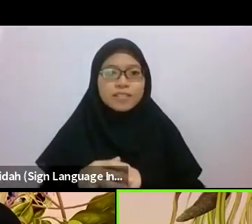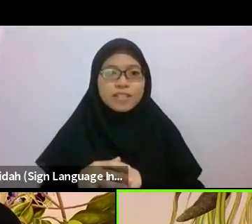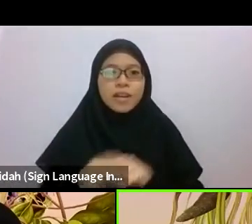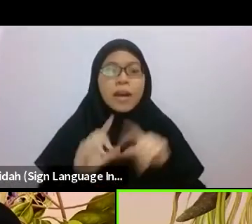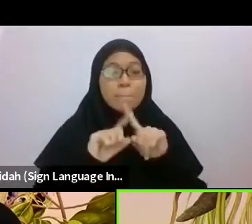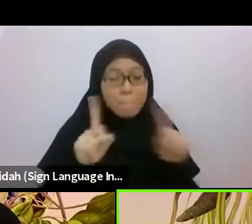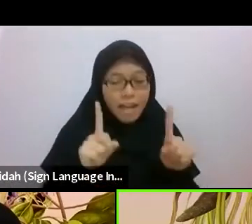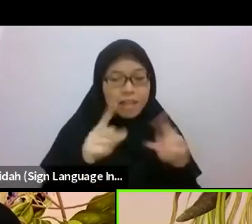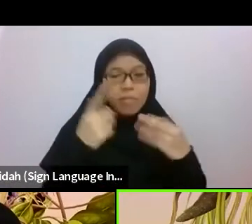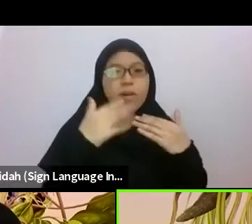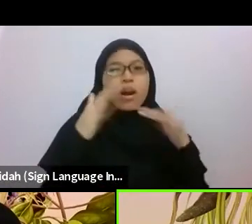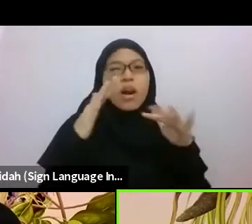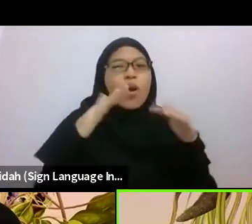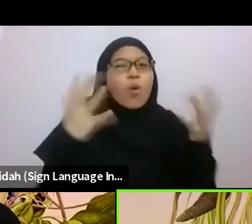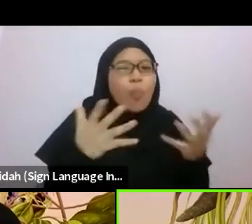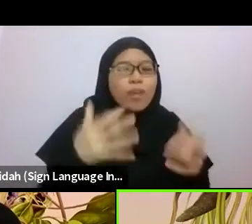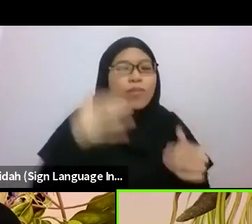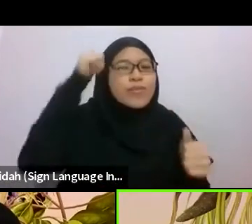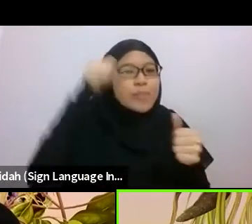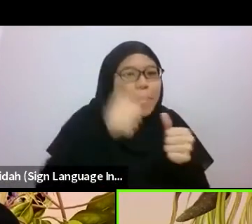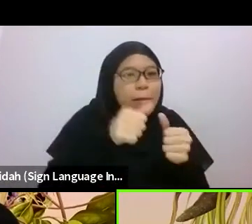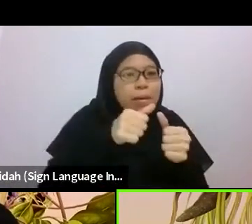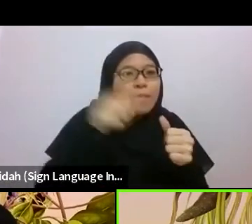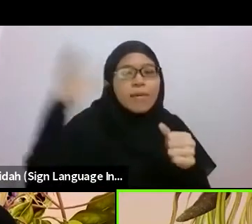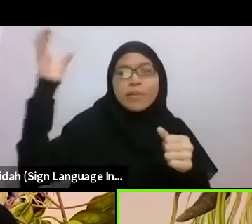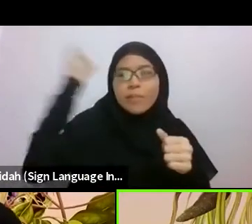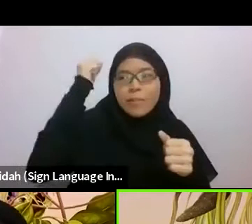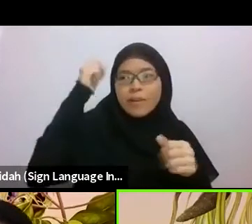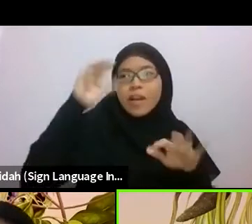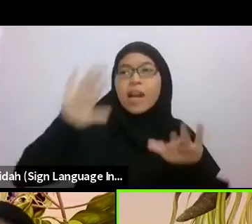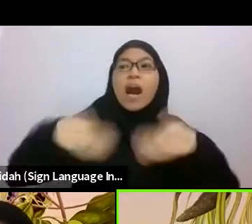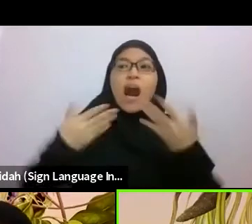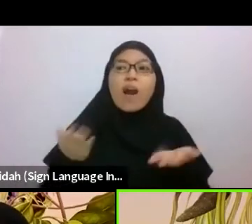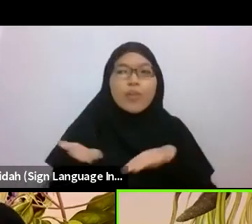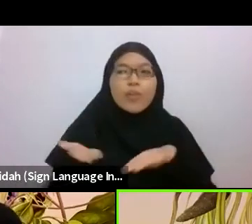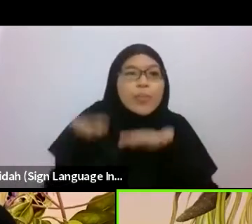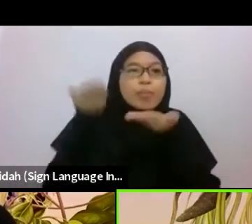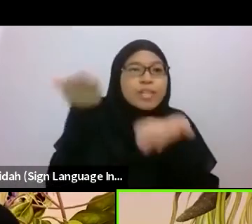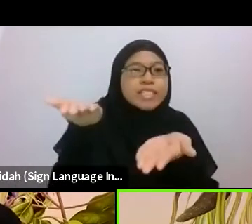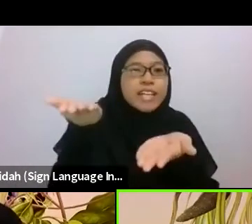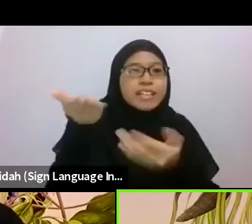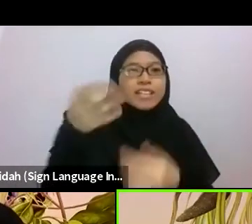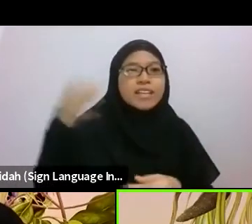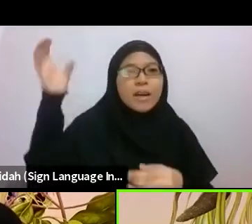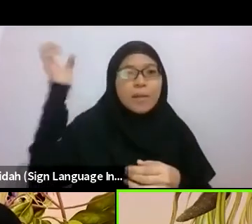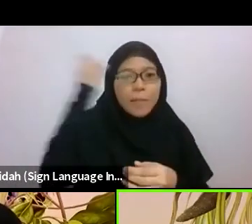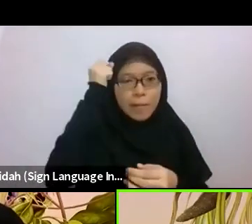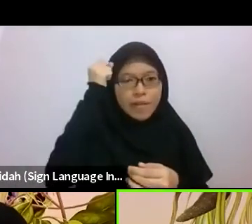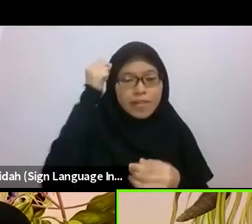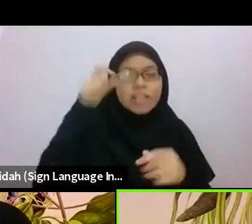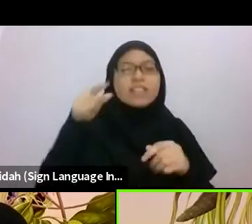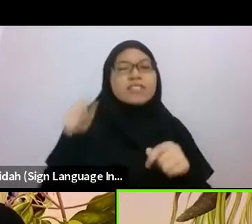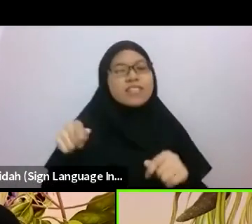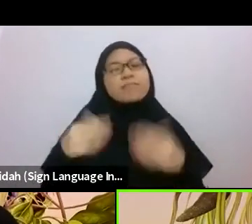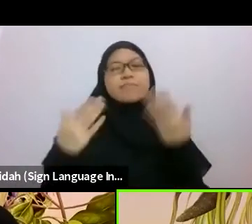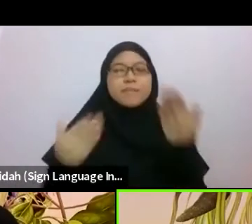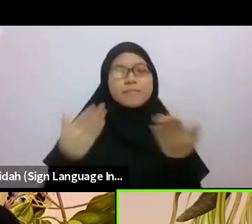I think that can be ecofeminist in nature, if we return to the definition of what is ecofeminism that I shared earlier on.